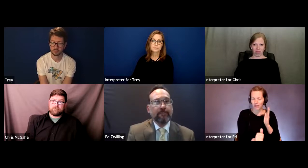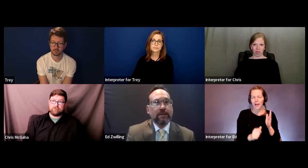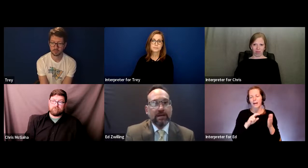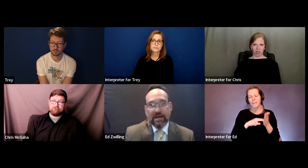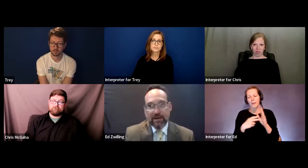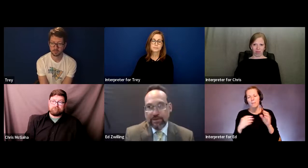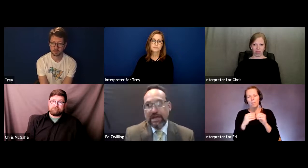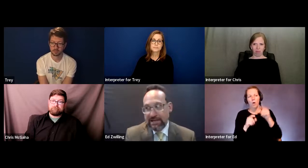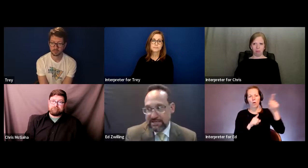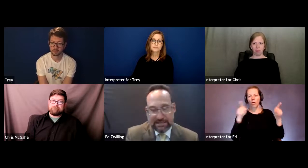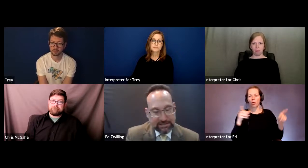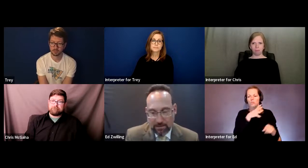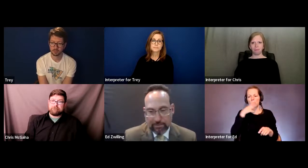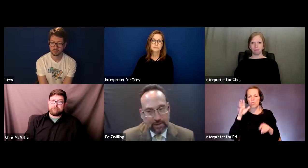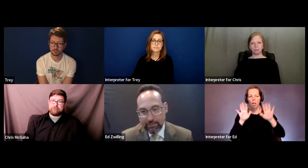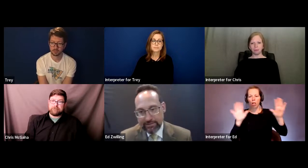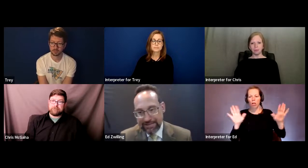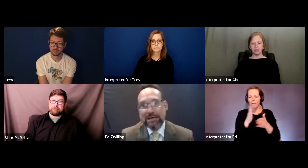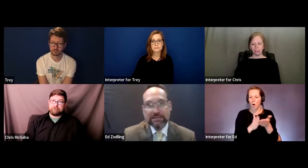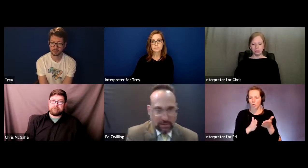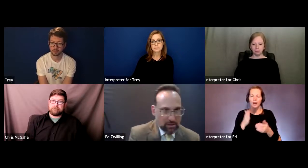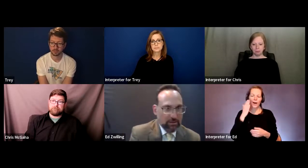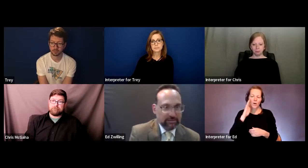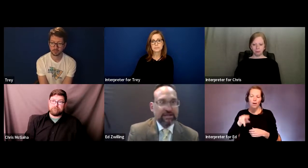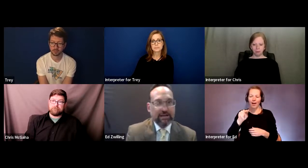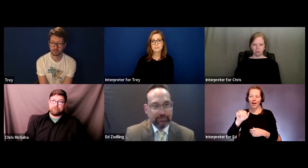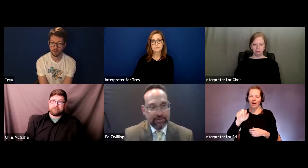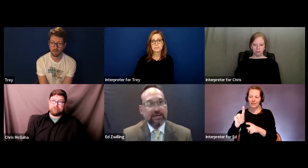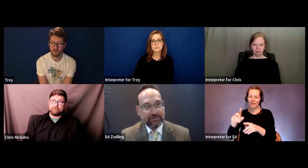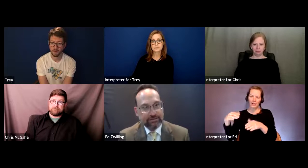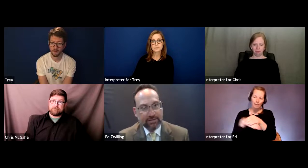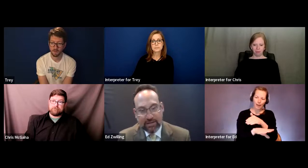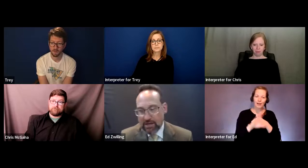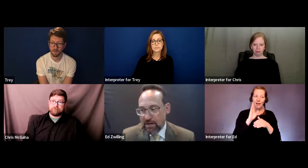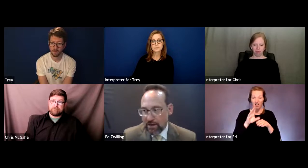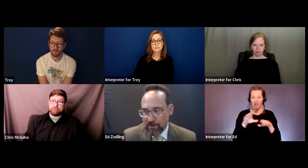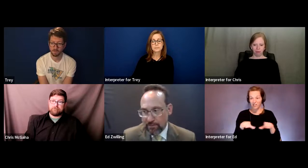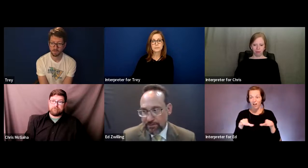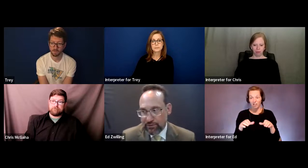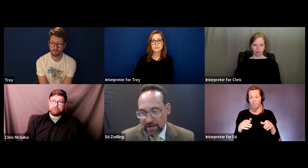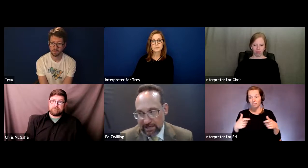And I know the NAD came in decades ago and litigated big cases to try